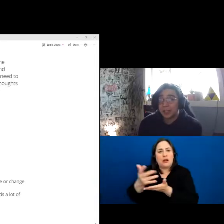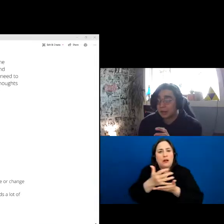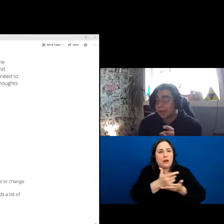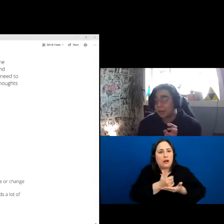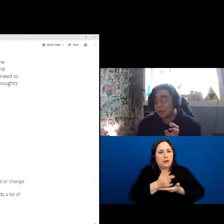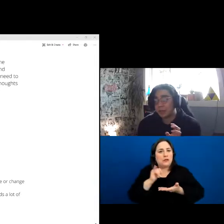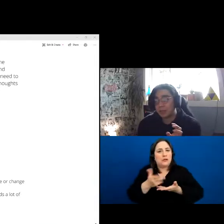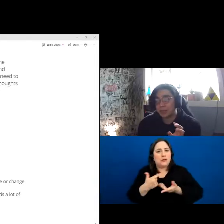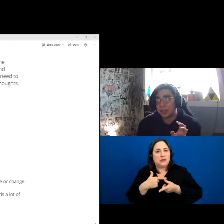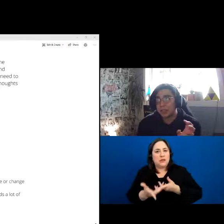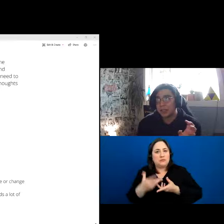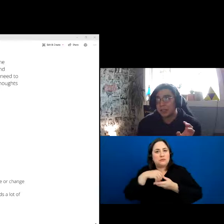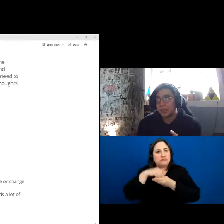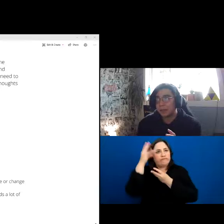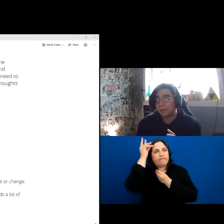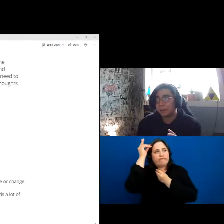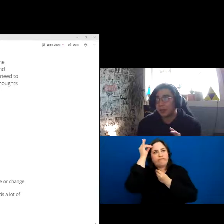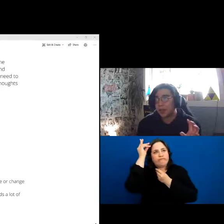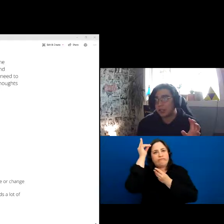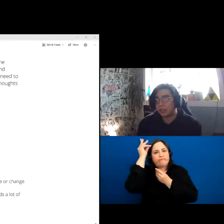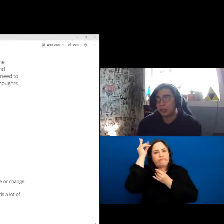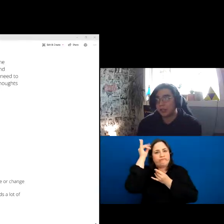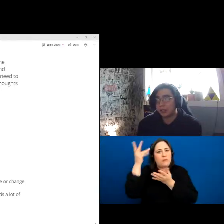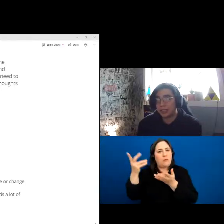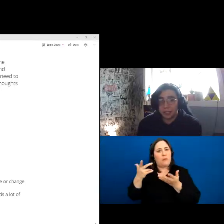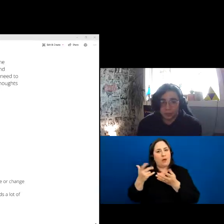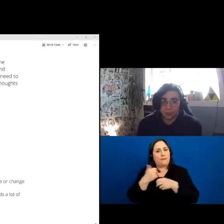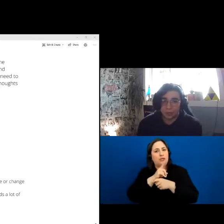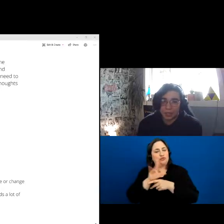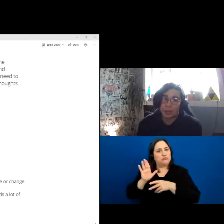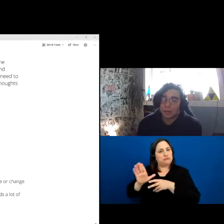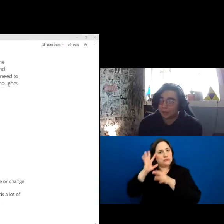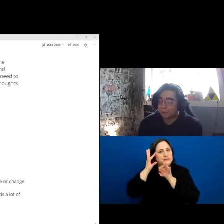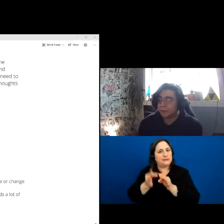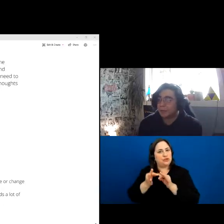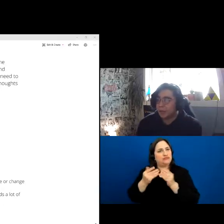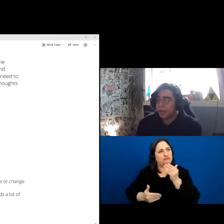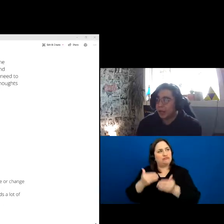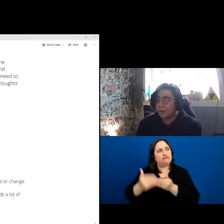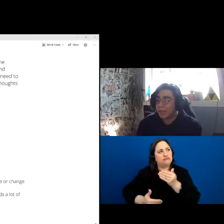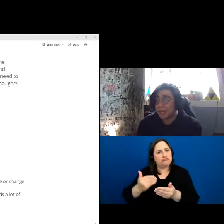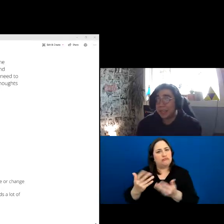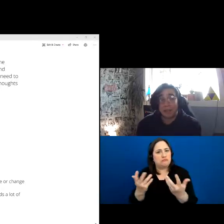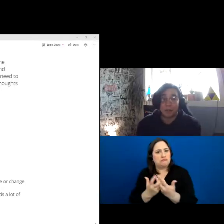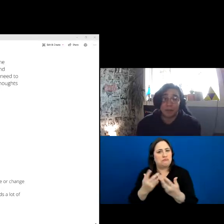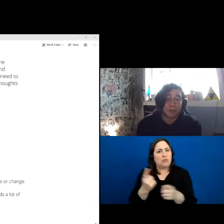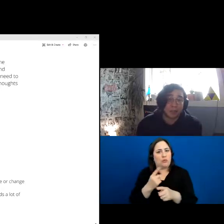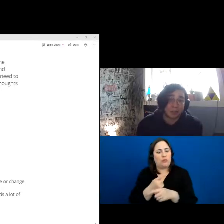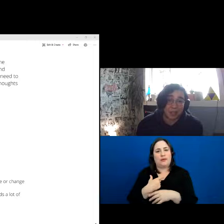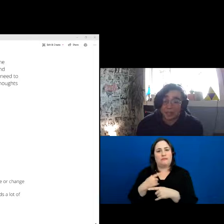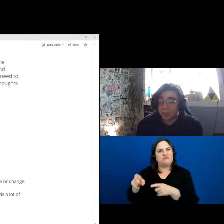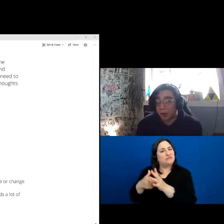to make the most logical decision in their mind. They need a lot of information, they need all